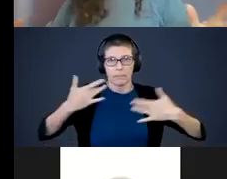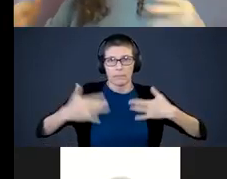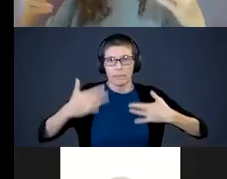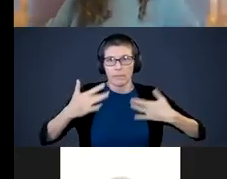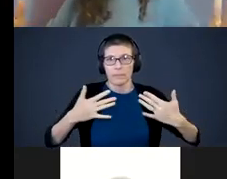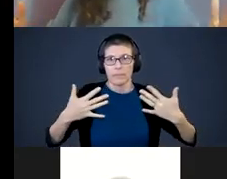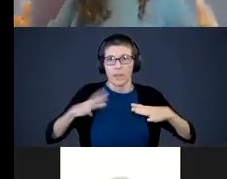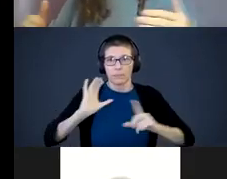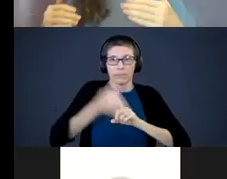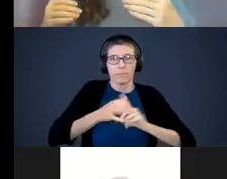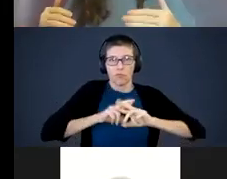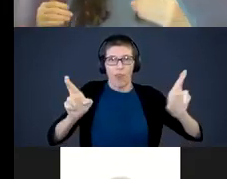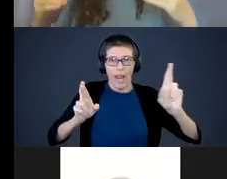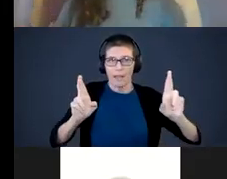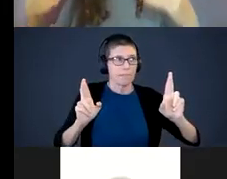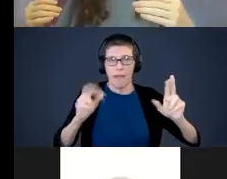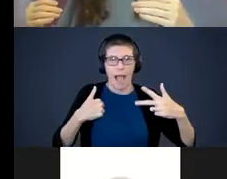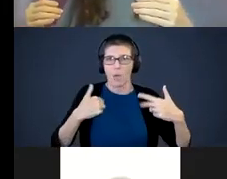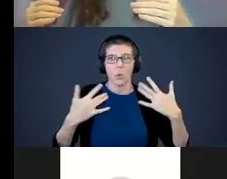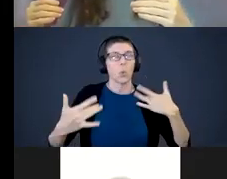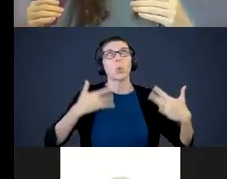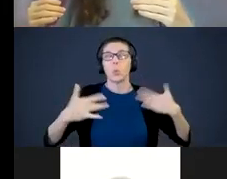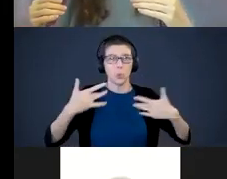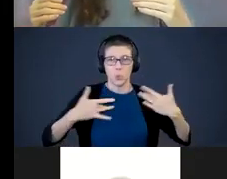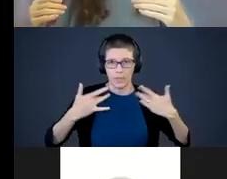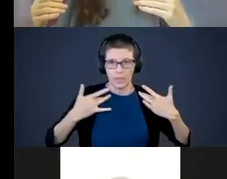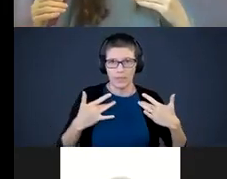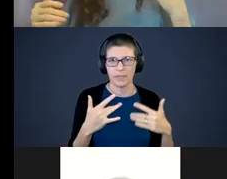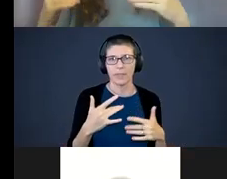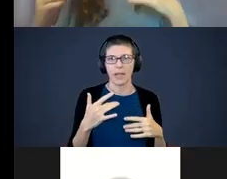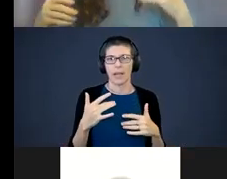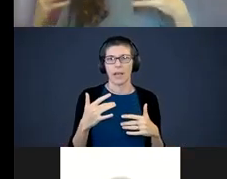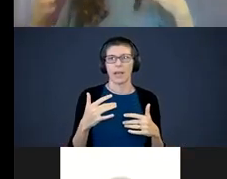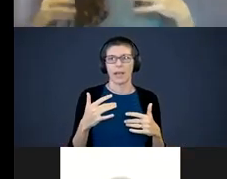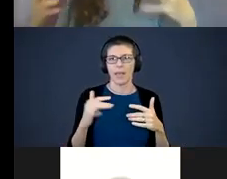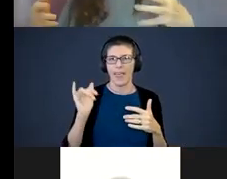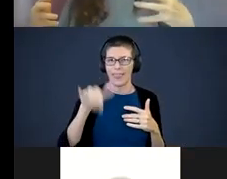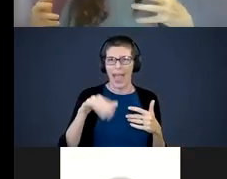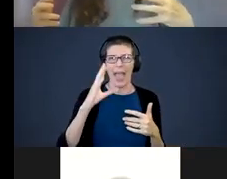on and I was ready to go. I was so excited. As that whole experience was happening, I thought